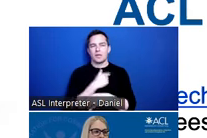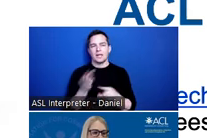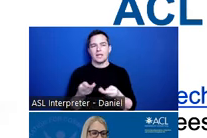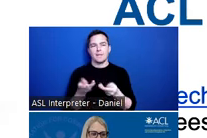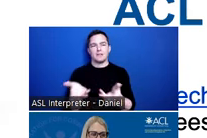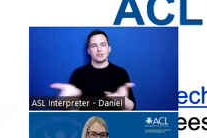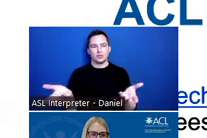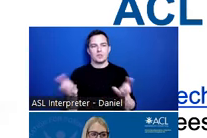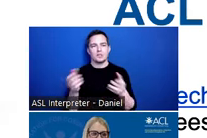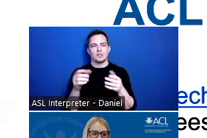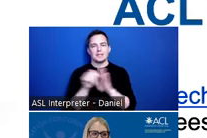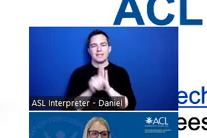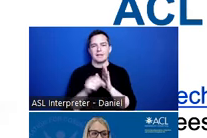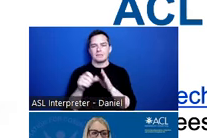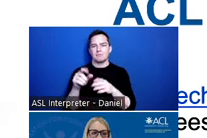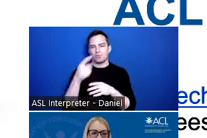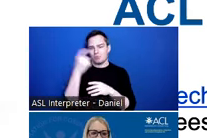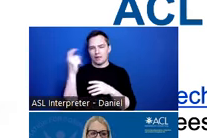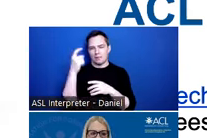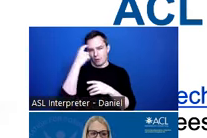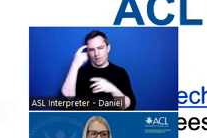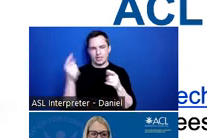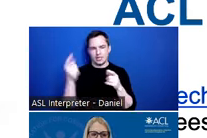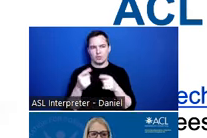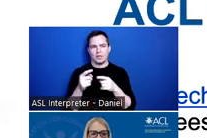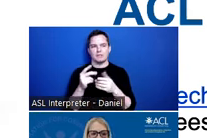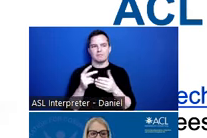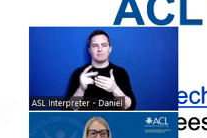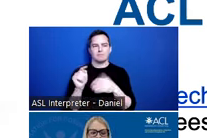Traumatic Brain Injury Program. We fund the technical assistance resource center that